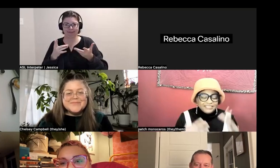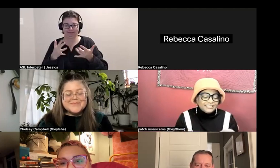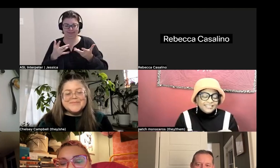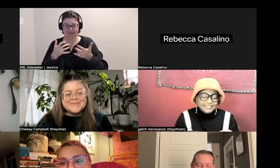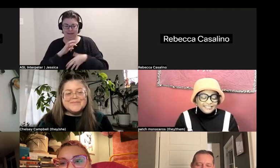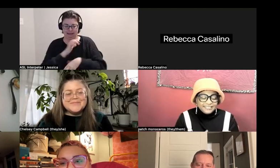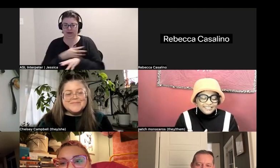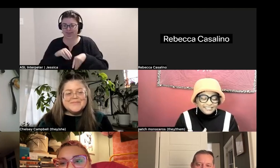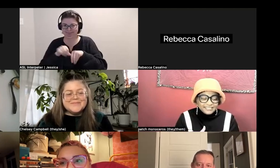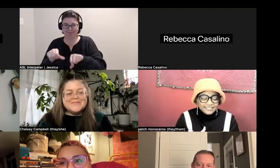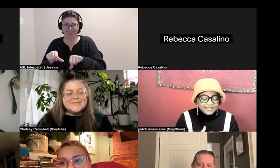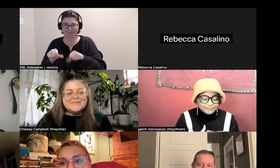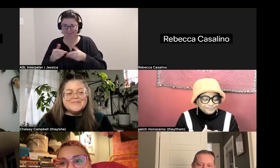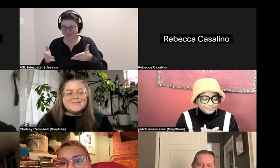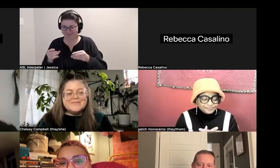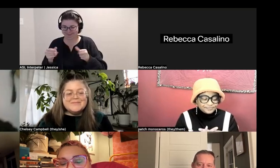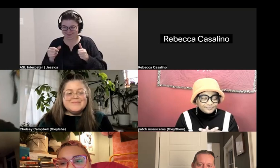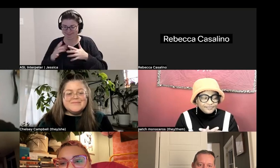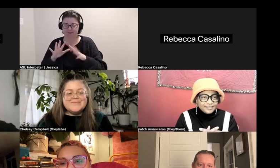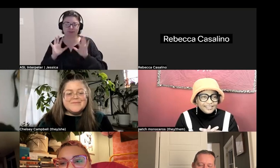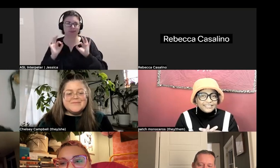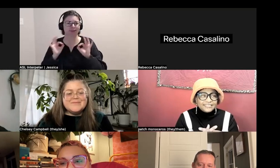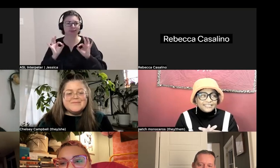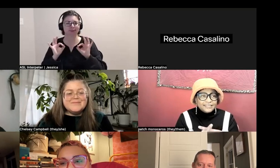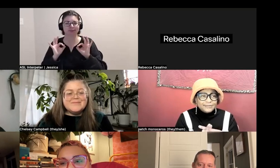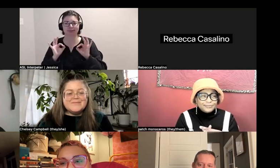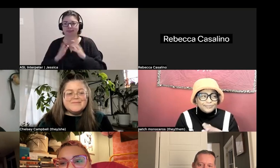into these things. And...